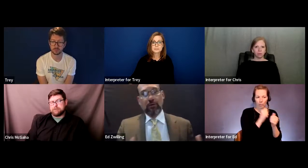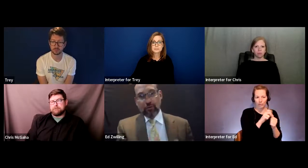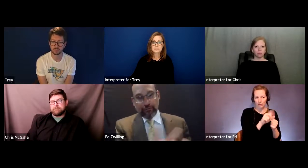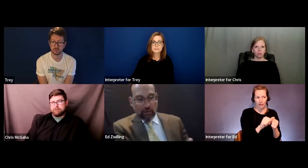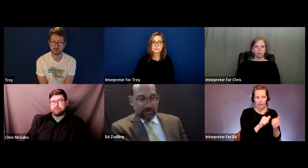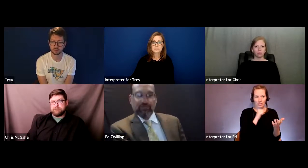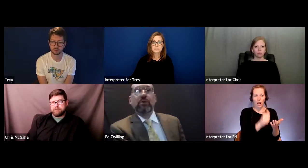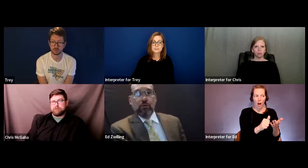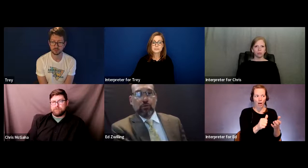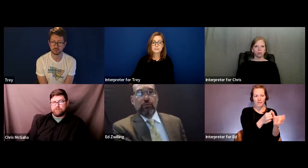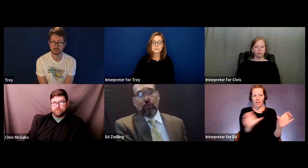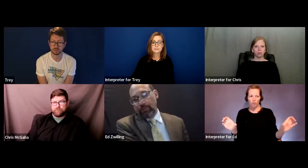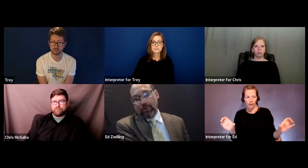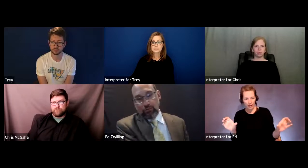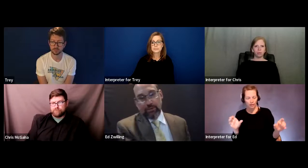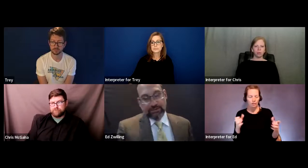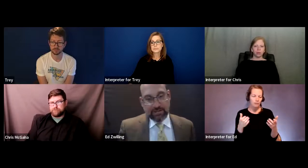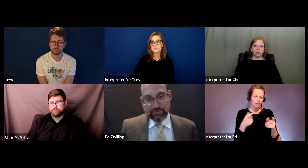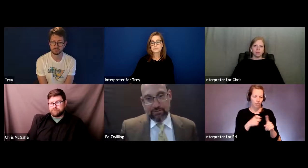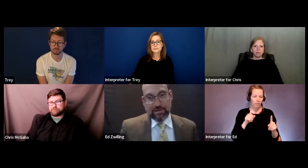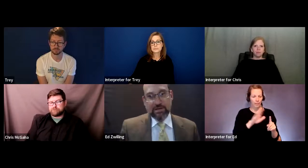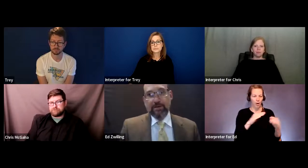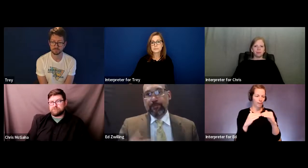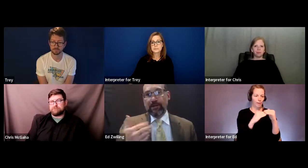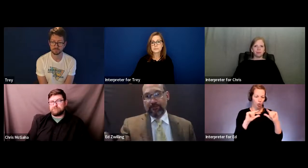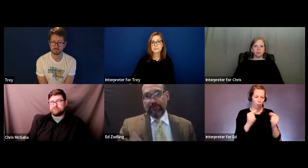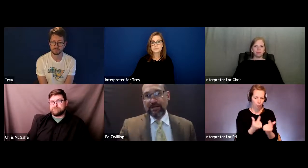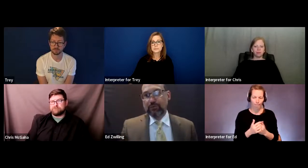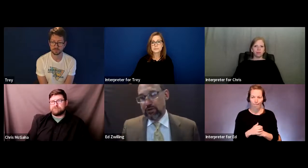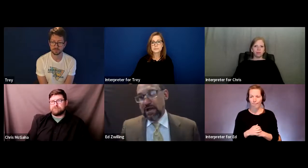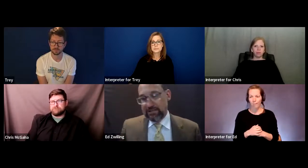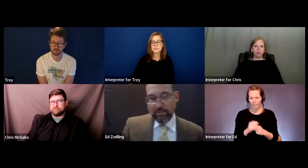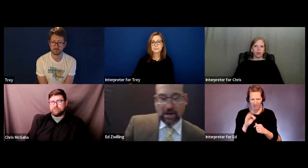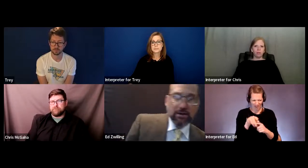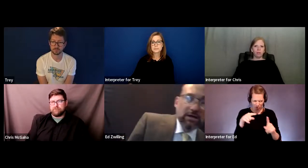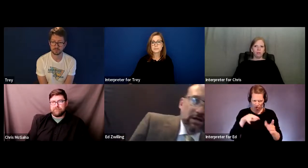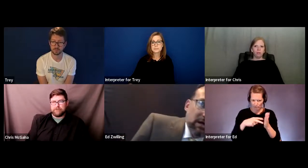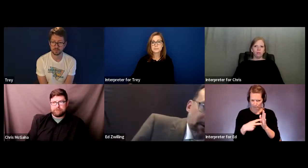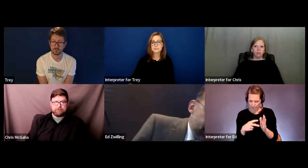or from his peer group or her peer group as the case may be, if that's what you're asking about.